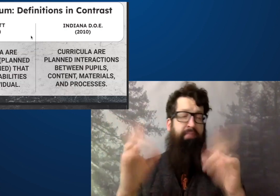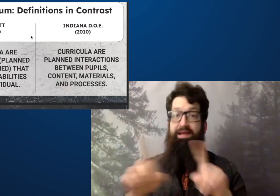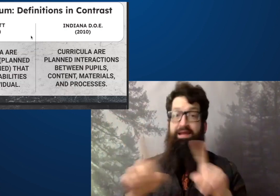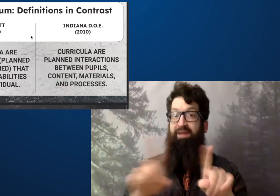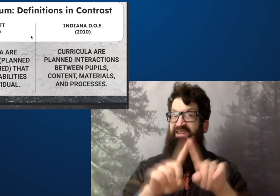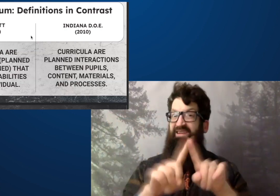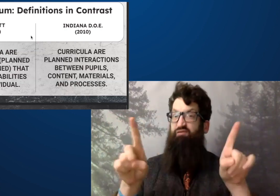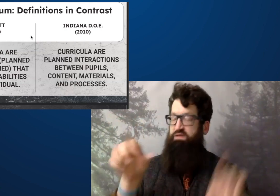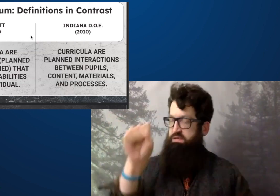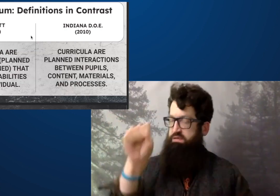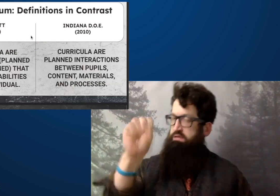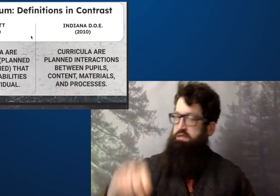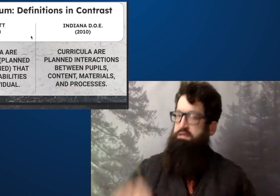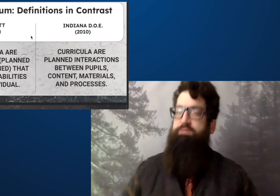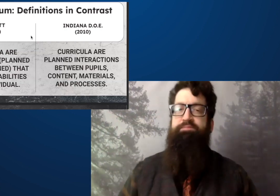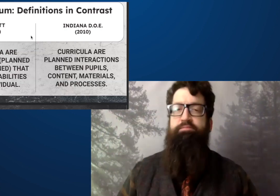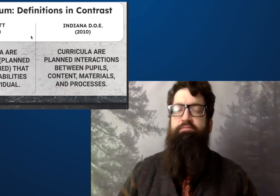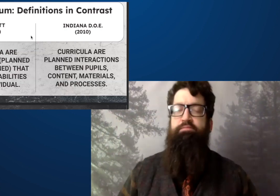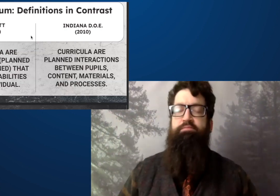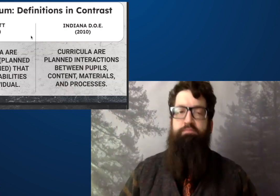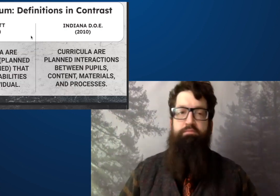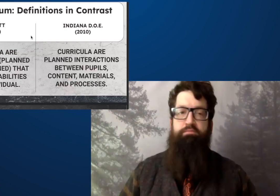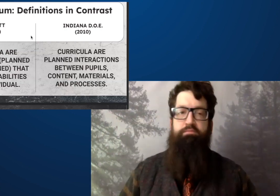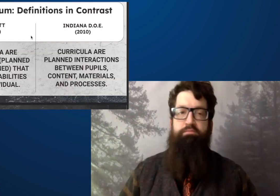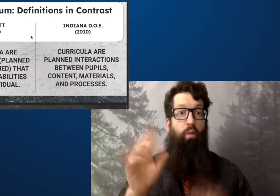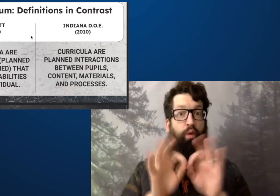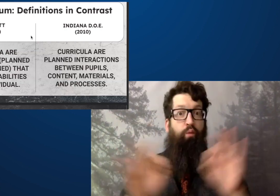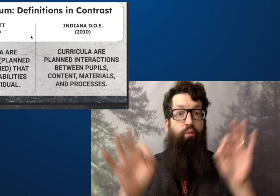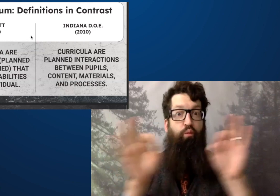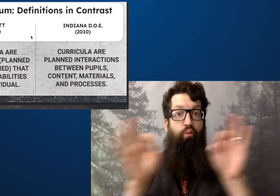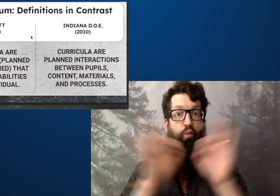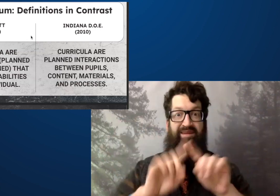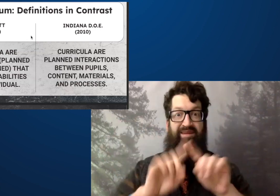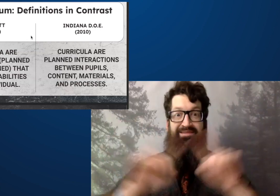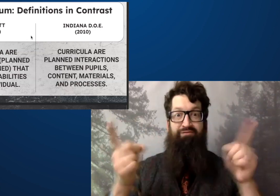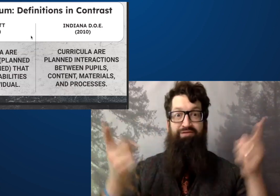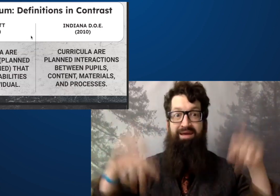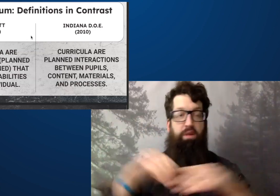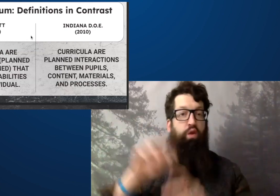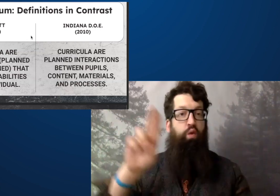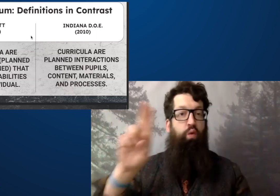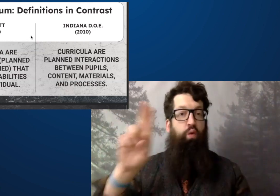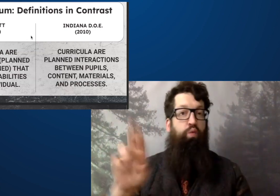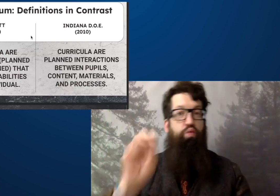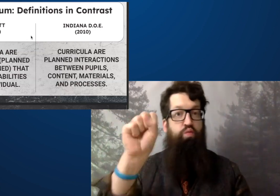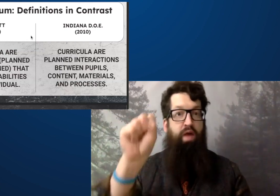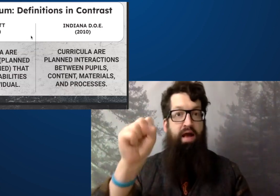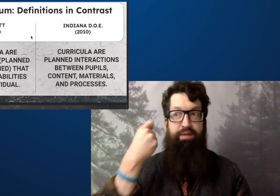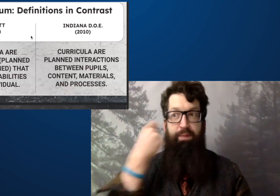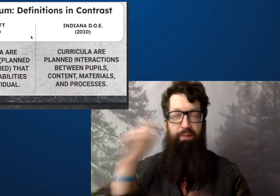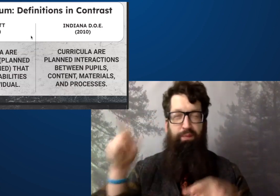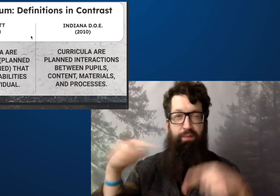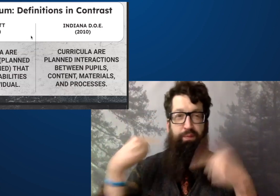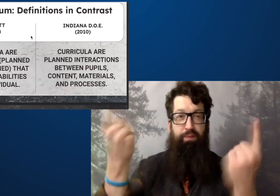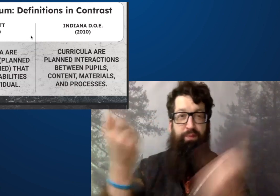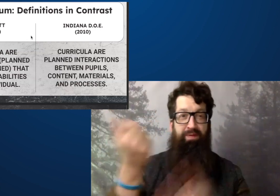the American and Canadian education systems for sure. One important difference that happened